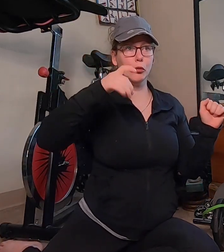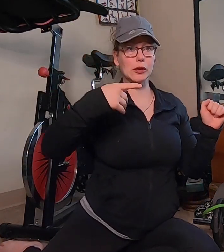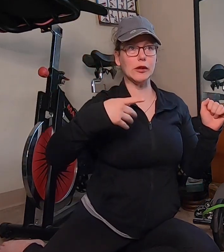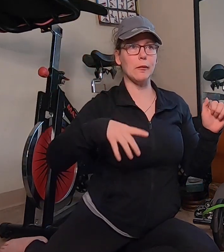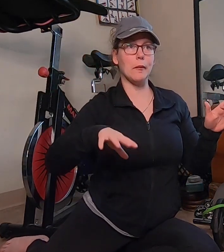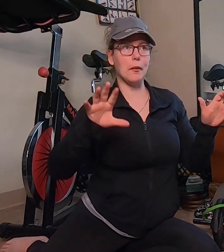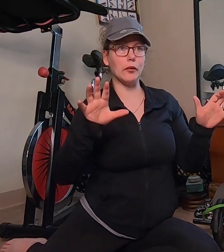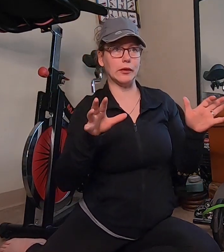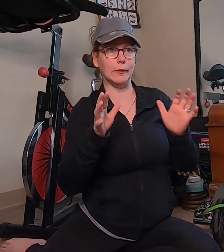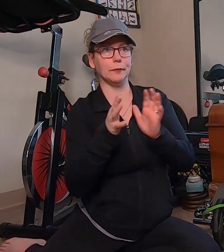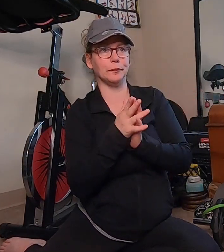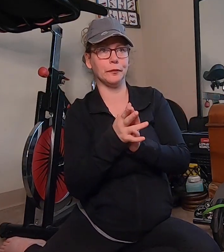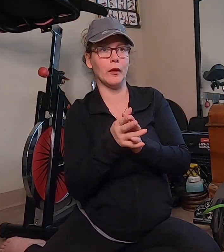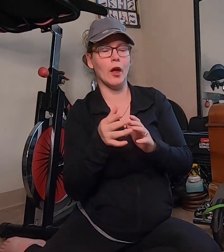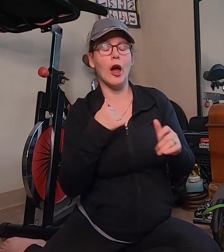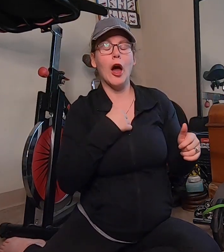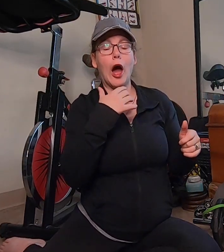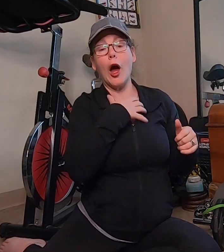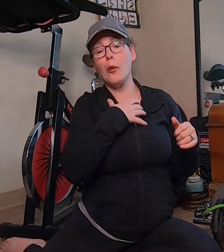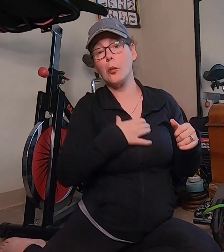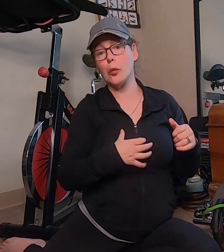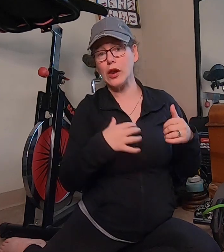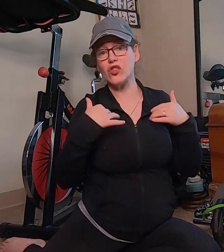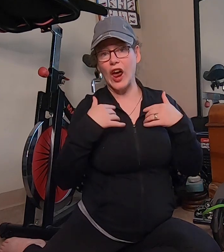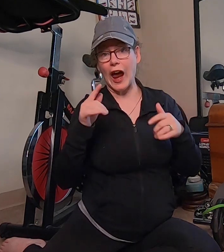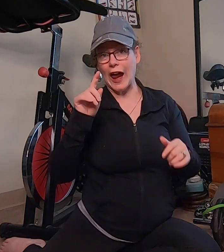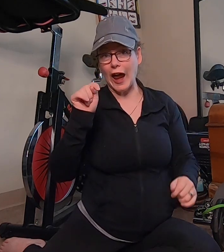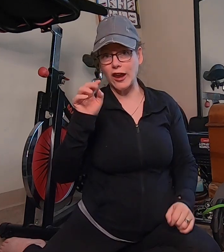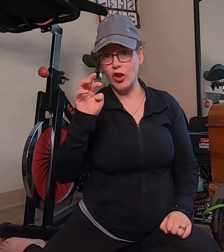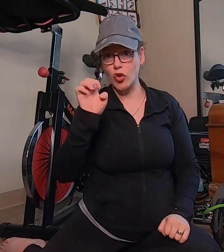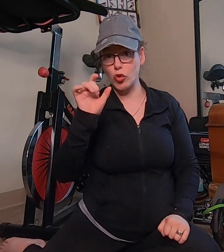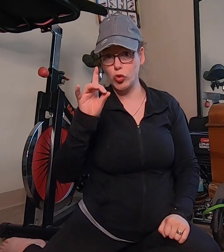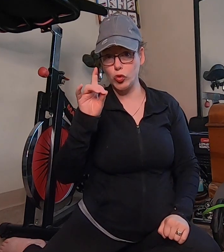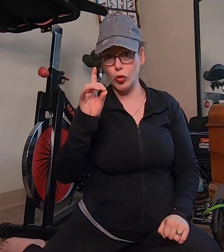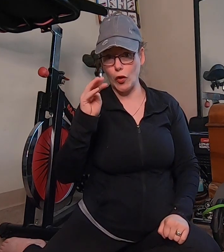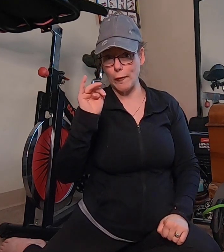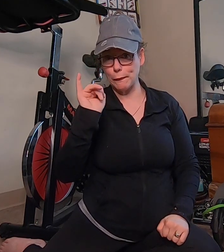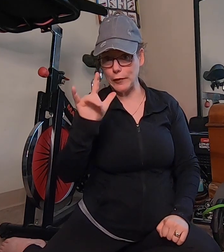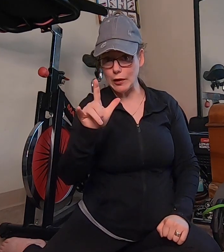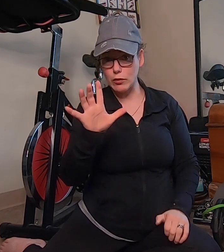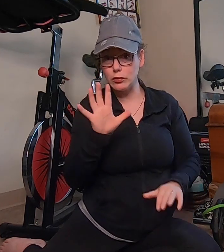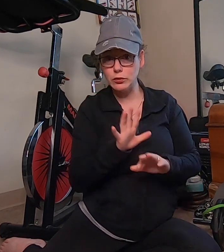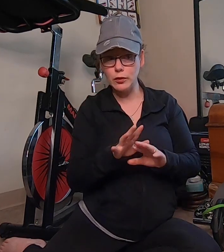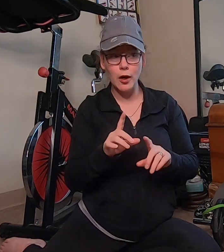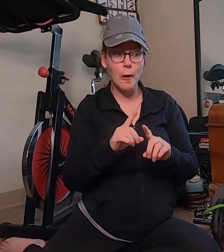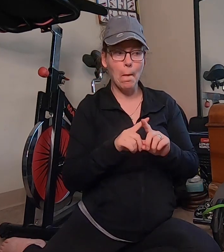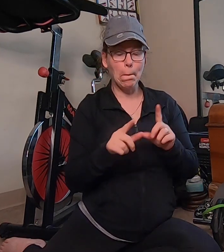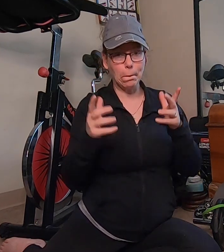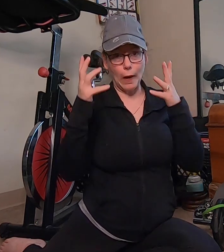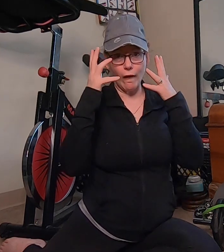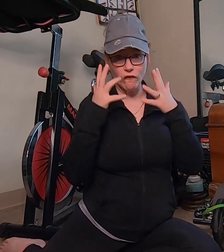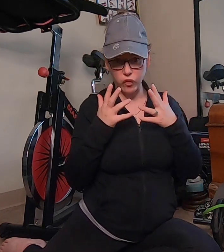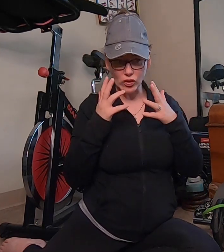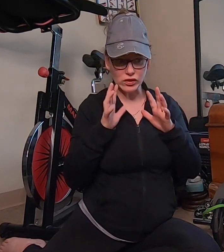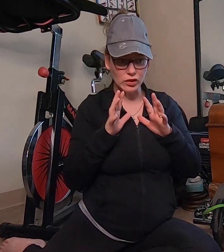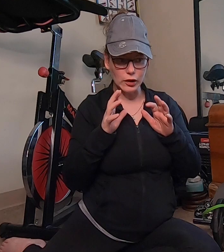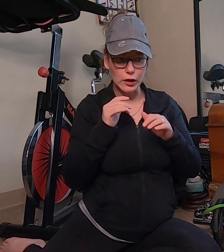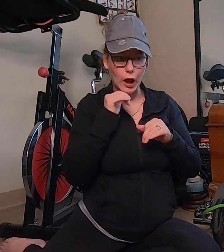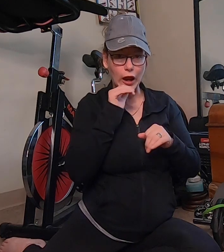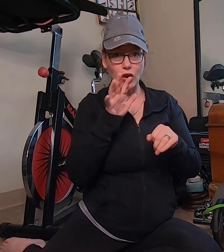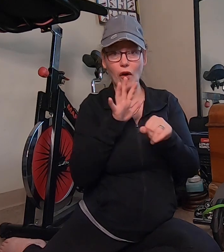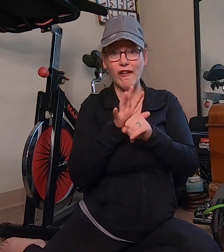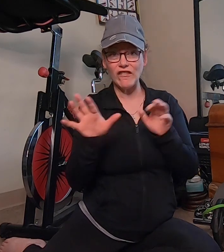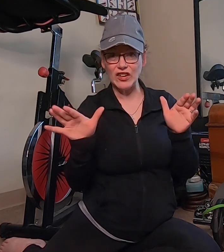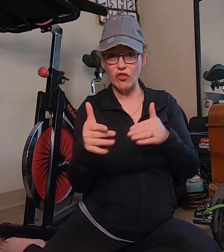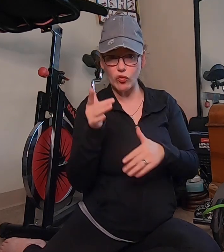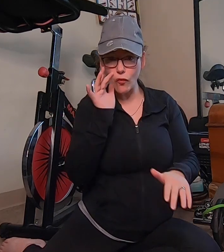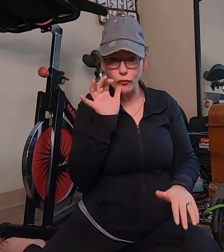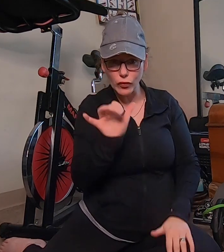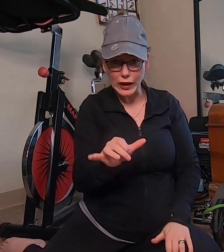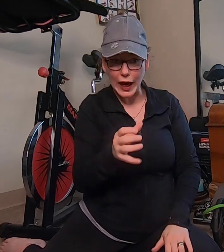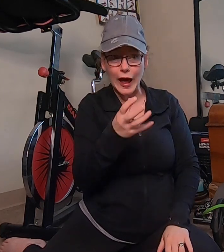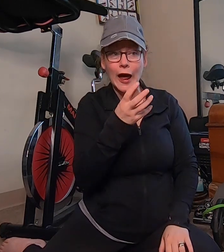With cerebral palsy, I wish I had a treadmill but unfortunately, I don't have enough room for that